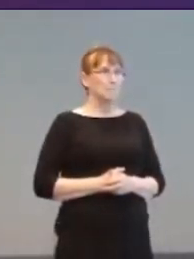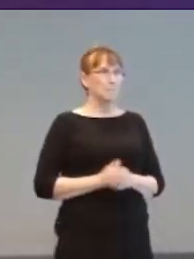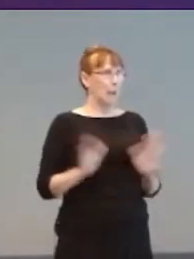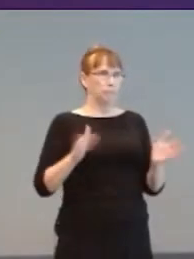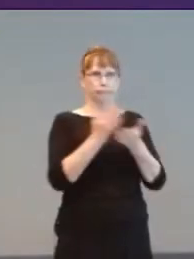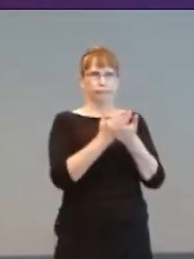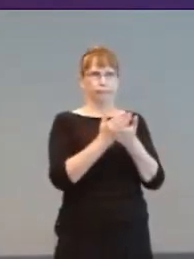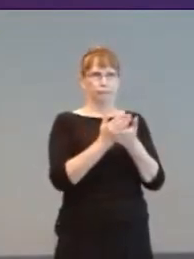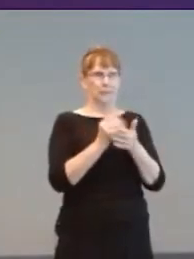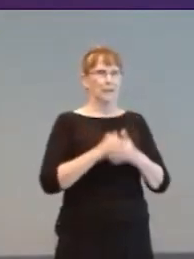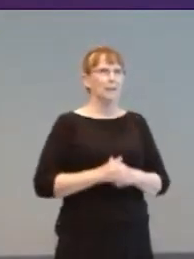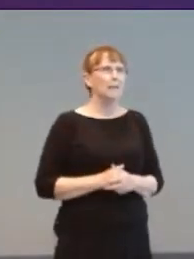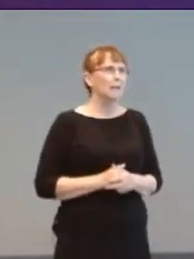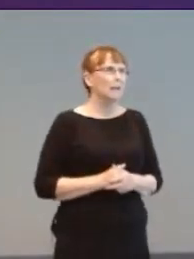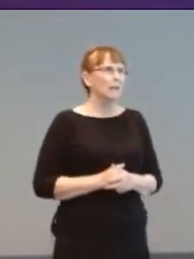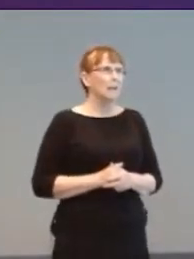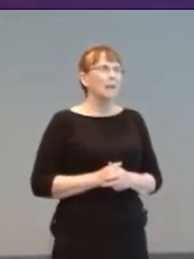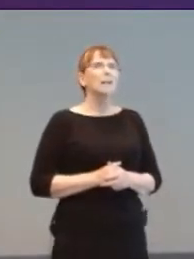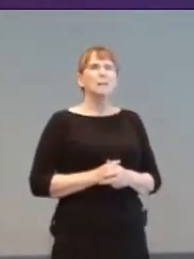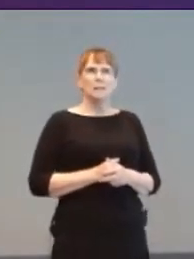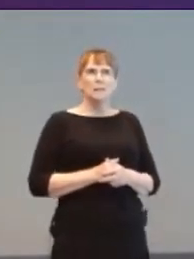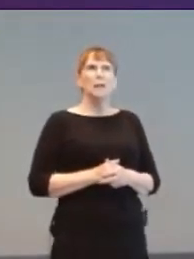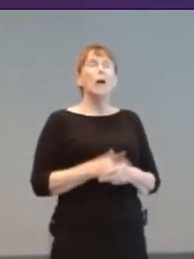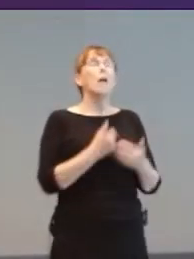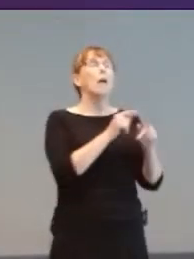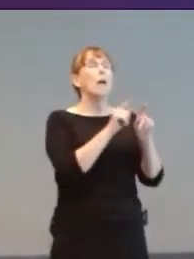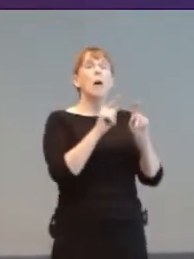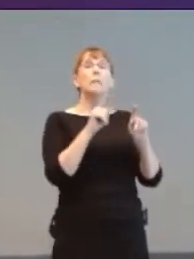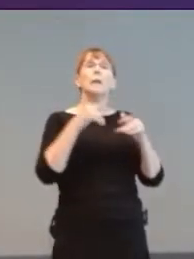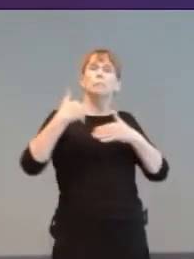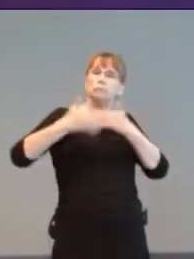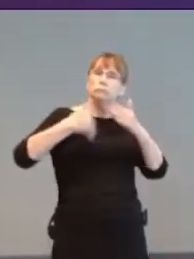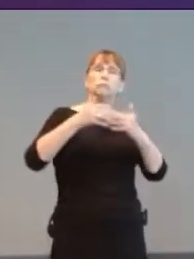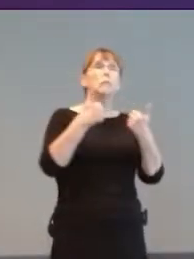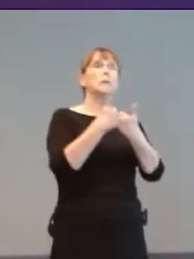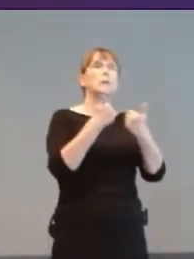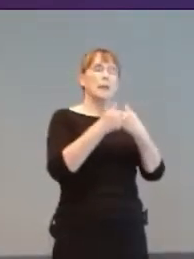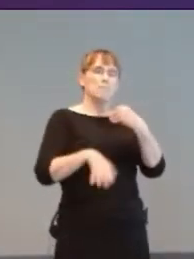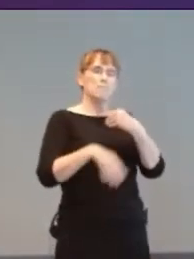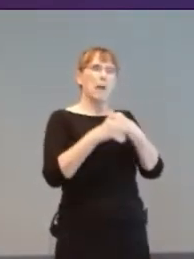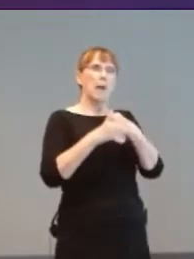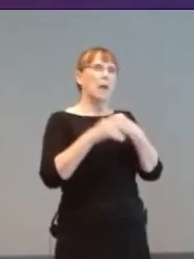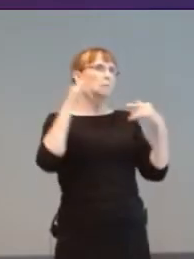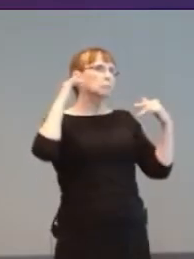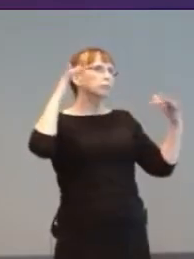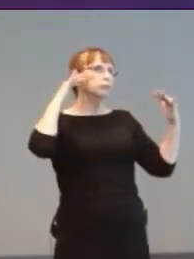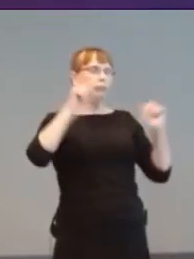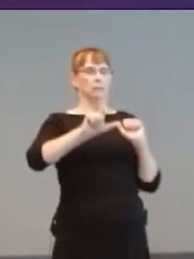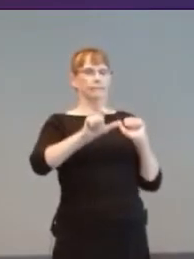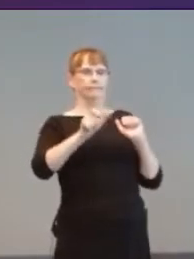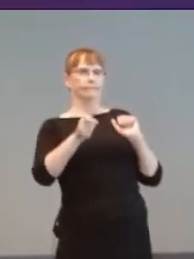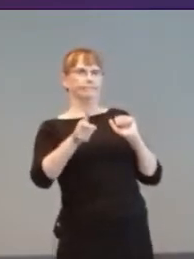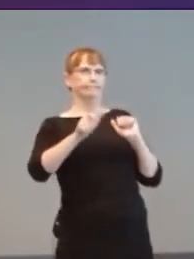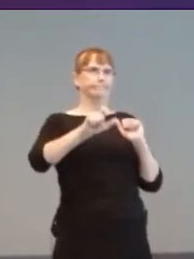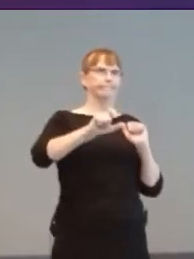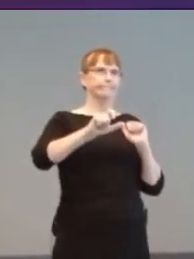A growing number of games started to add separate volume controls for music, dialogue and sound effects, so you could tone it down.